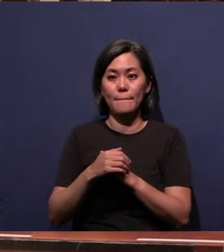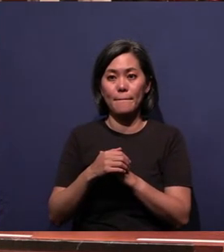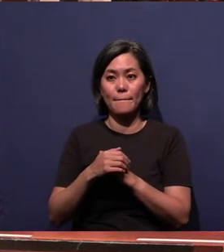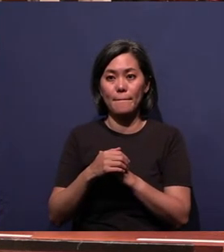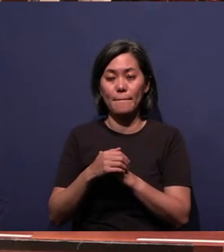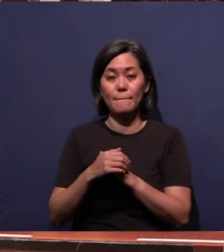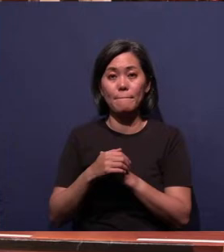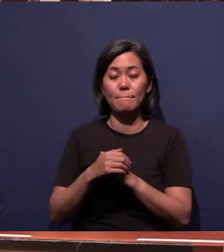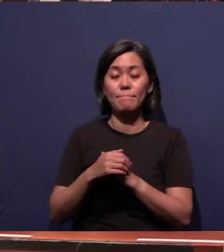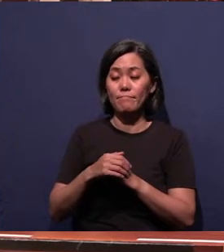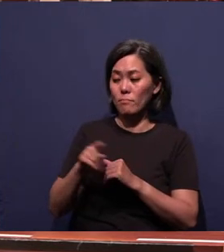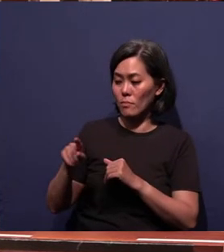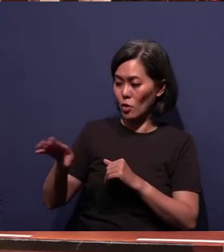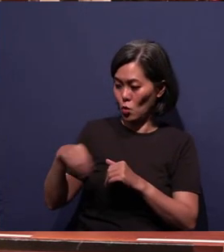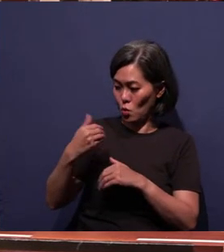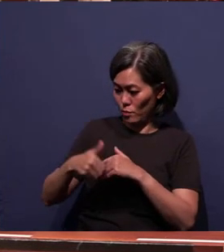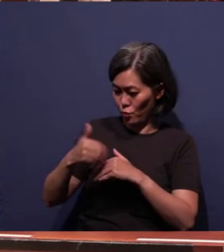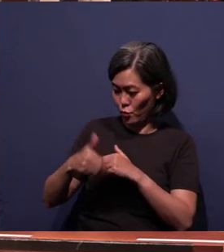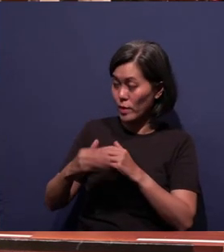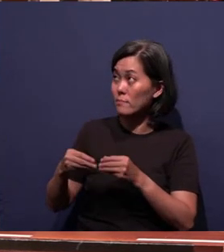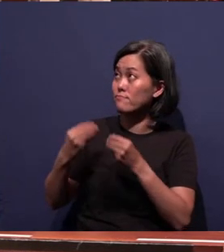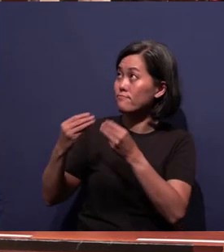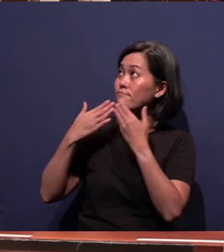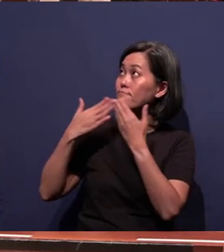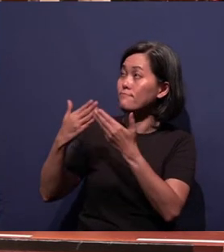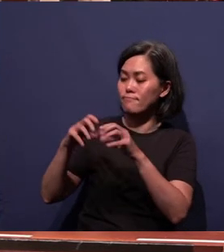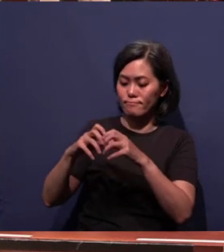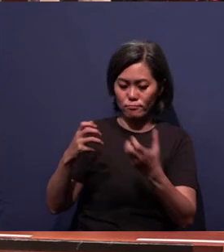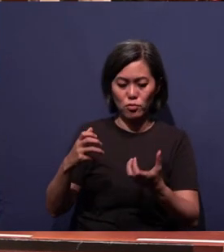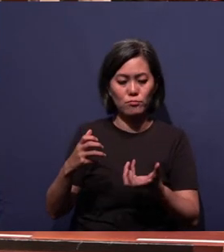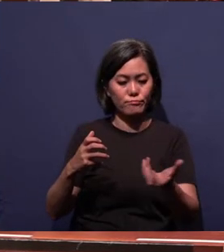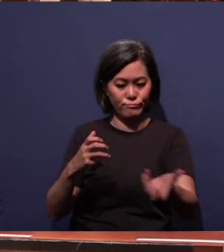And He took bread, gave thanks and broke it and gave it to them saying,